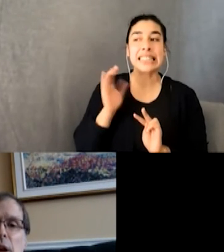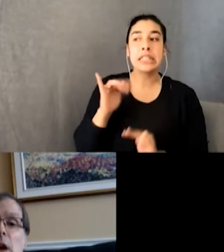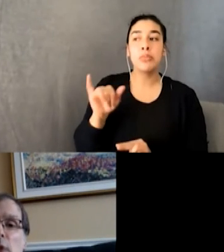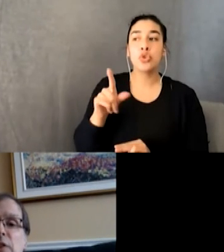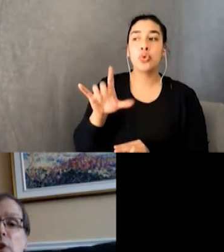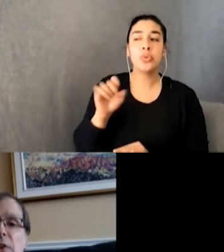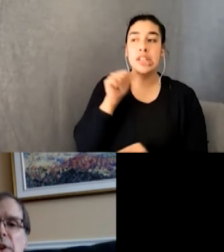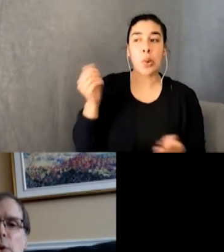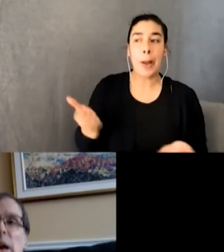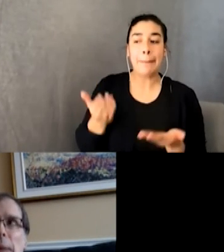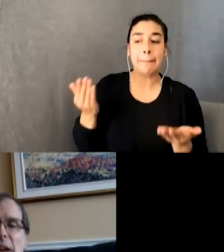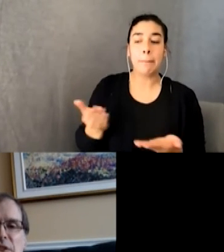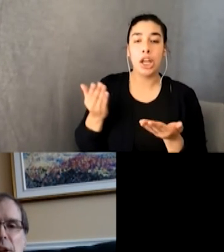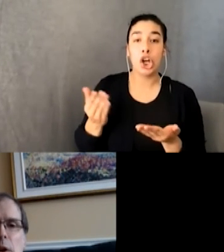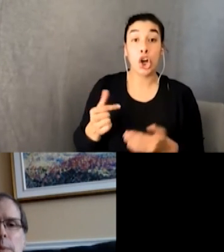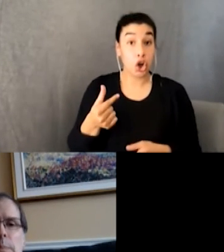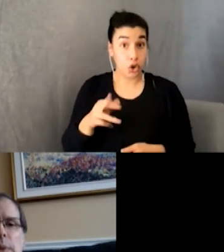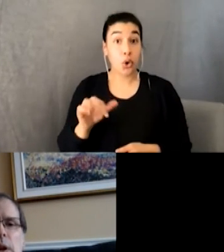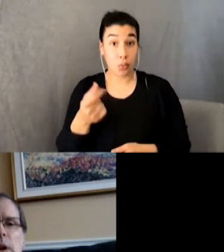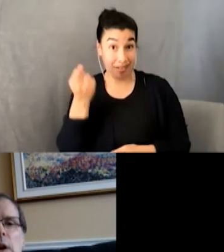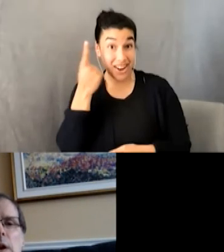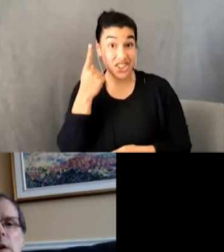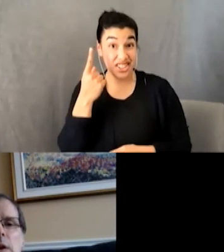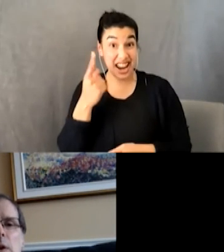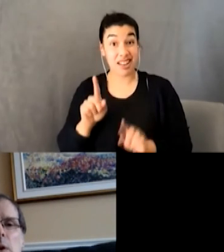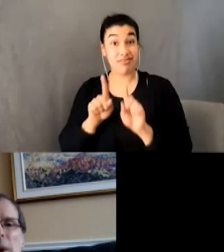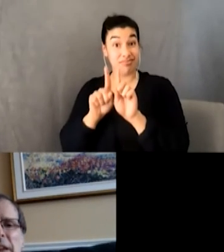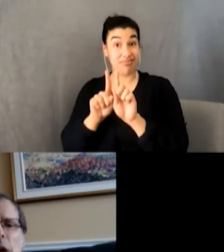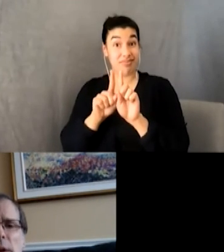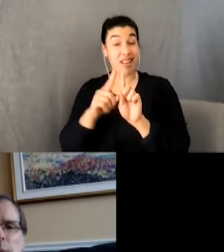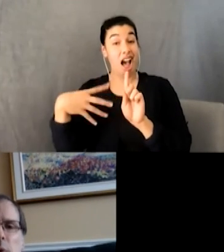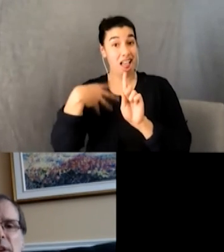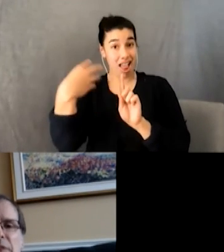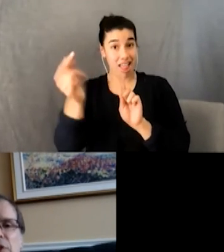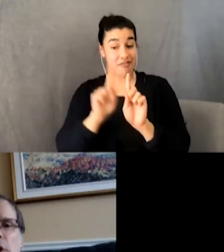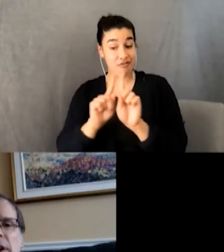Greg took the cue and packed his gear. “Where are you going?” protested John.